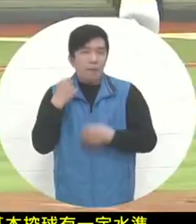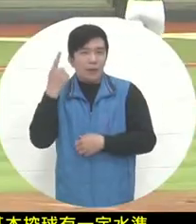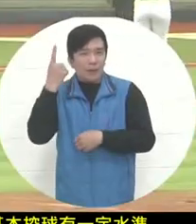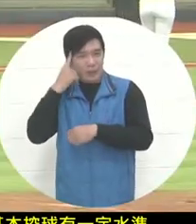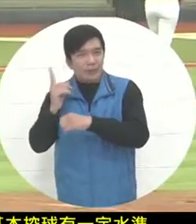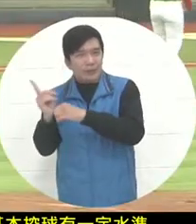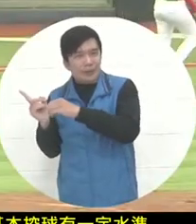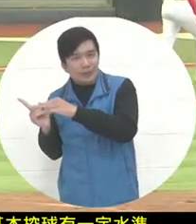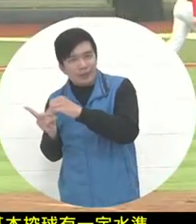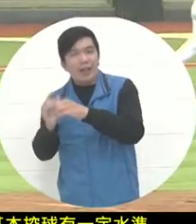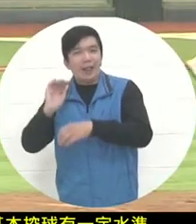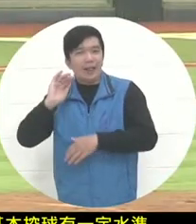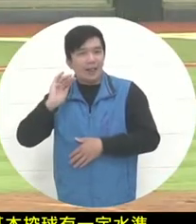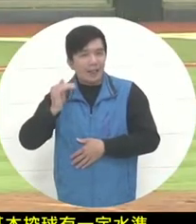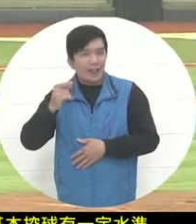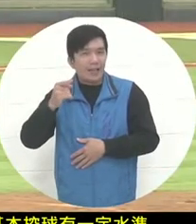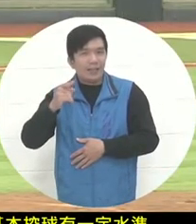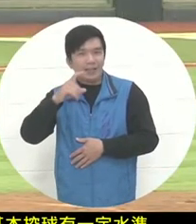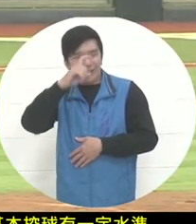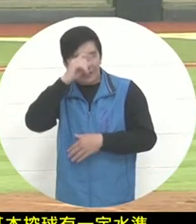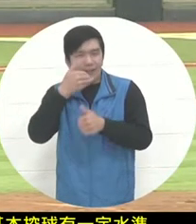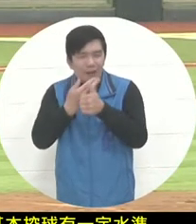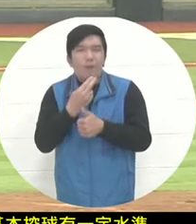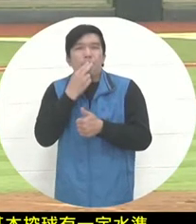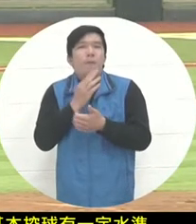to see if I can make the master think it's a good ball.